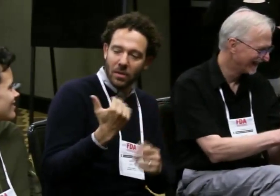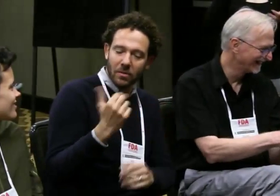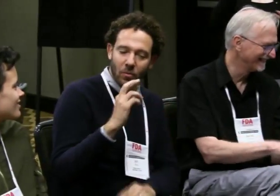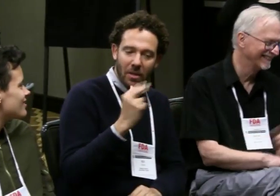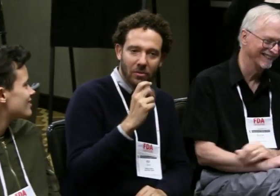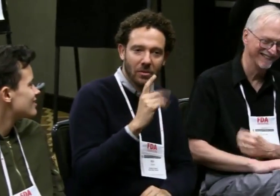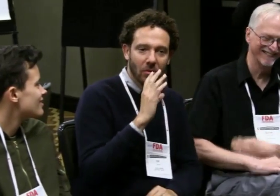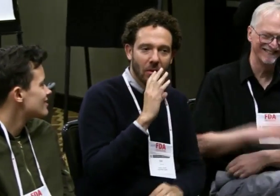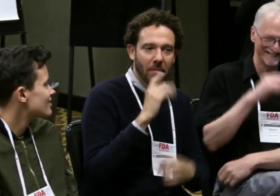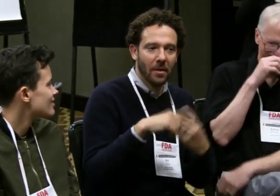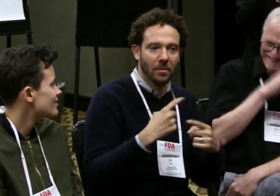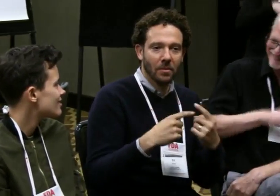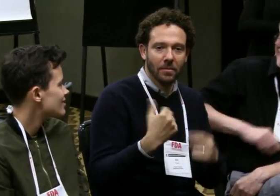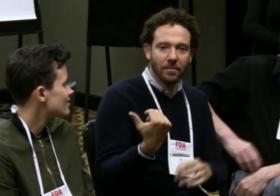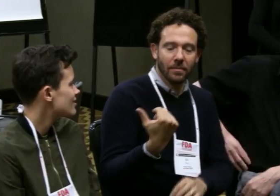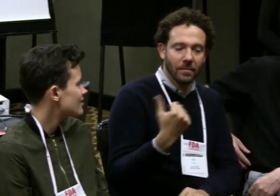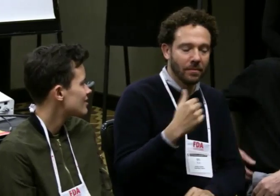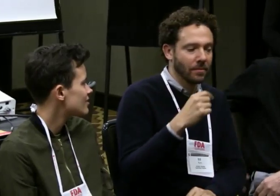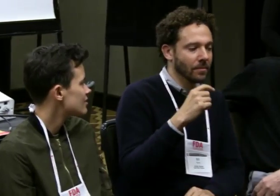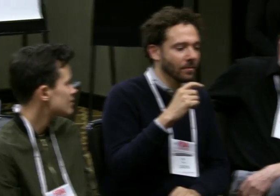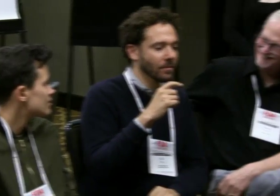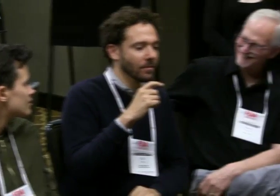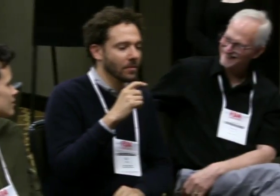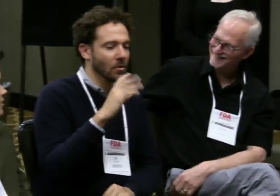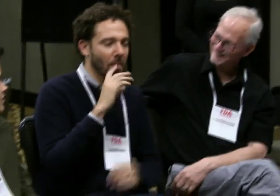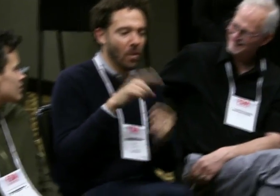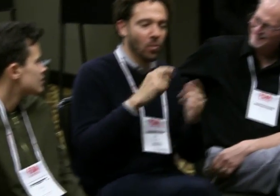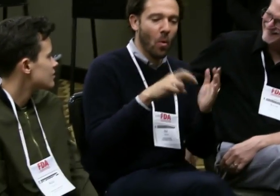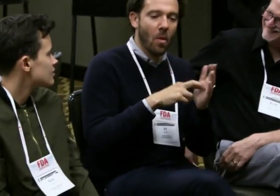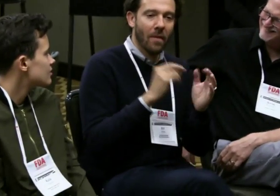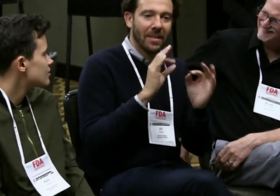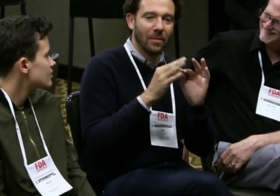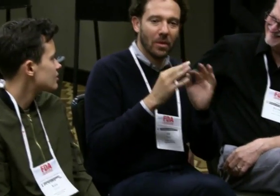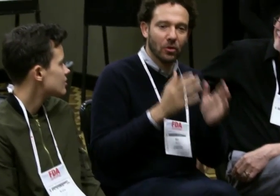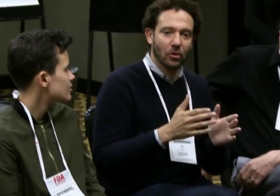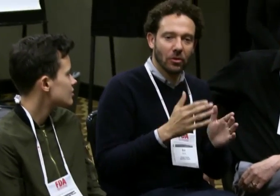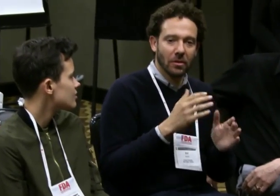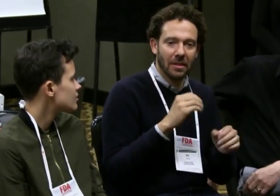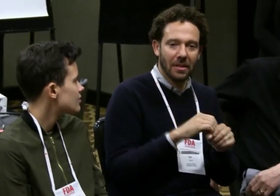Right? - Right. (translator) One thing that I'd like to add on to what Rachel was saying